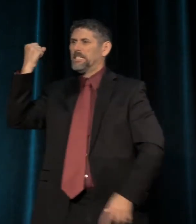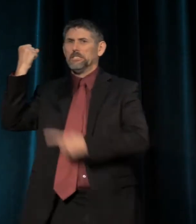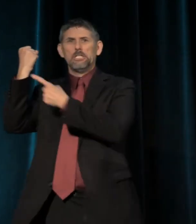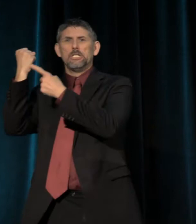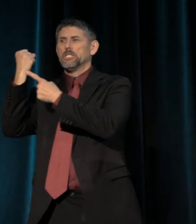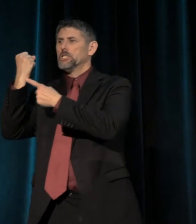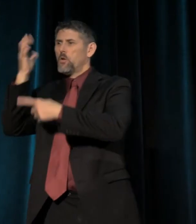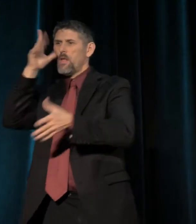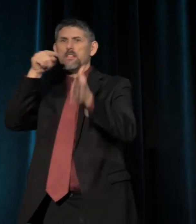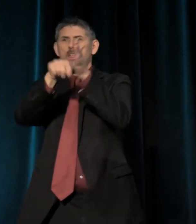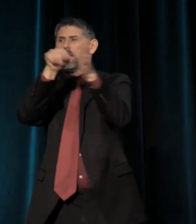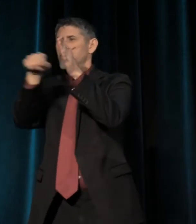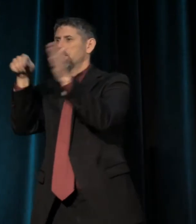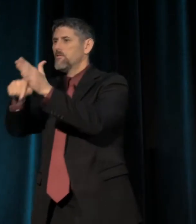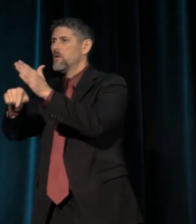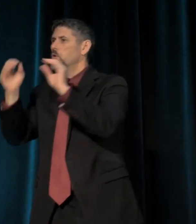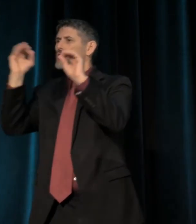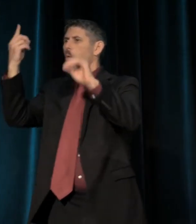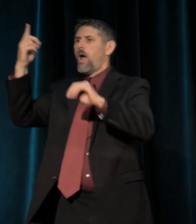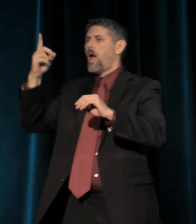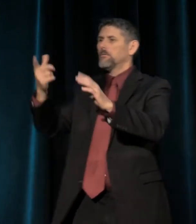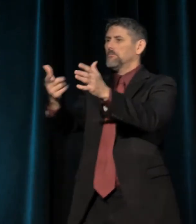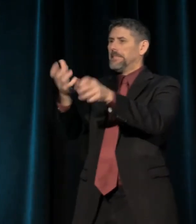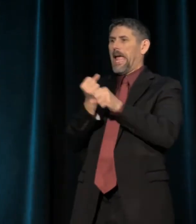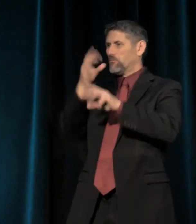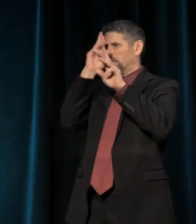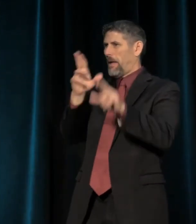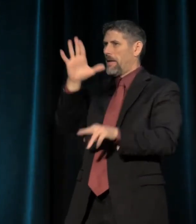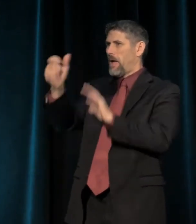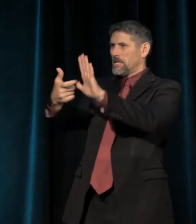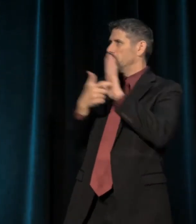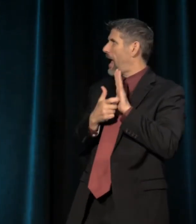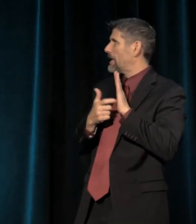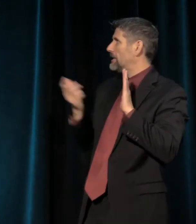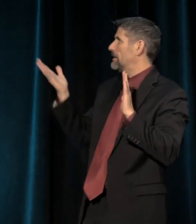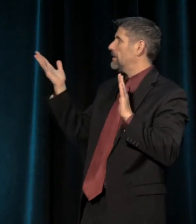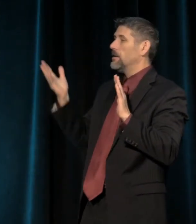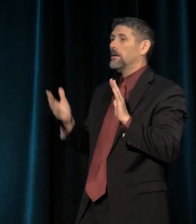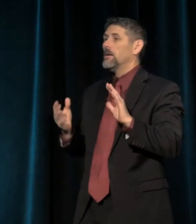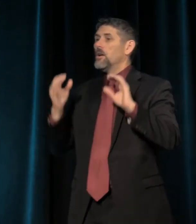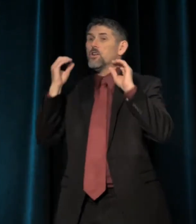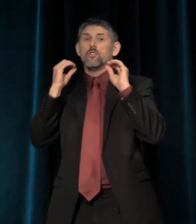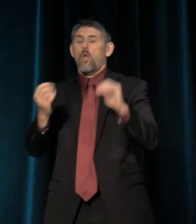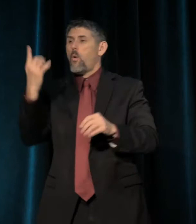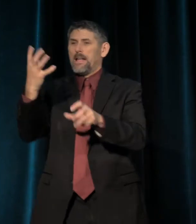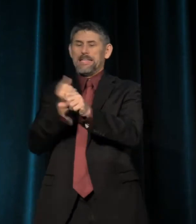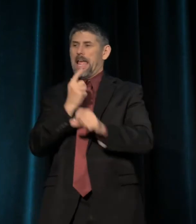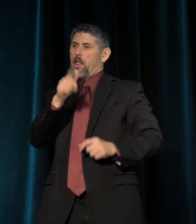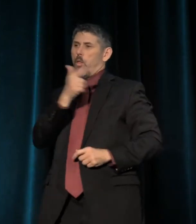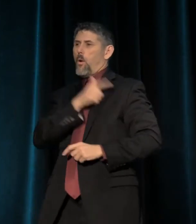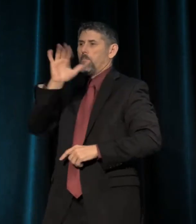One never gets respect by demanding it, right? One doesn't get loyalty by demanding it.